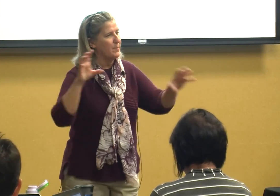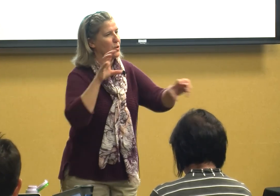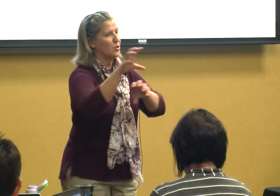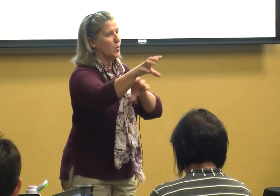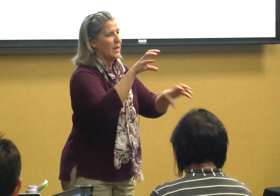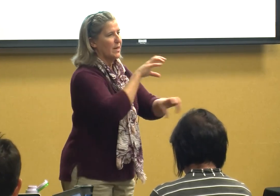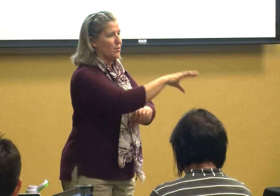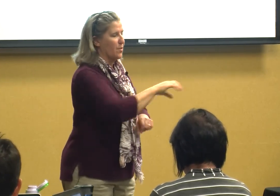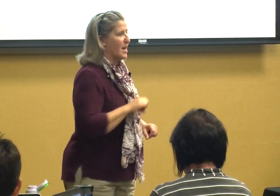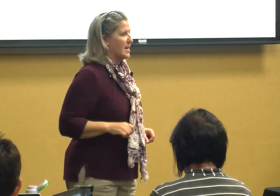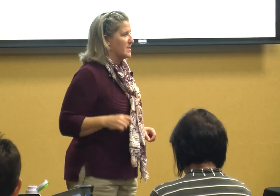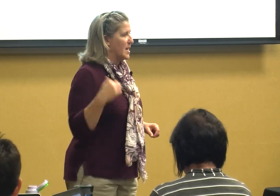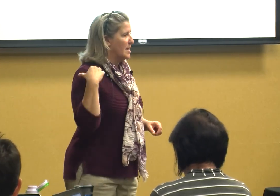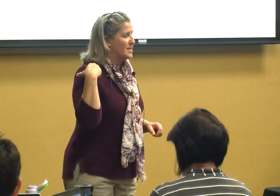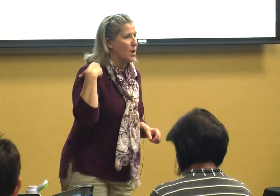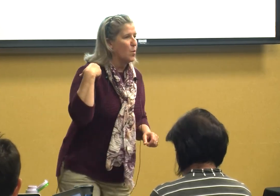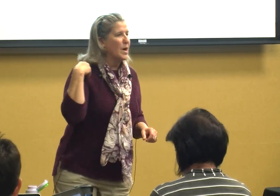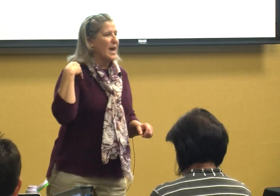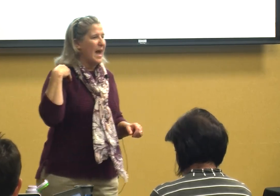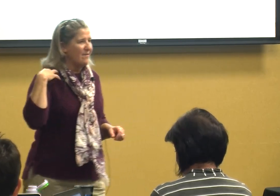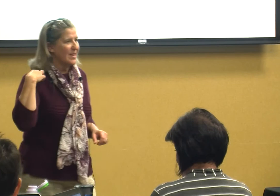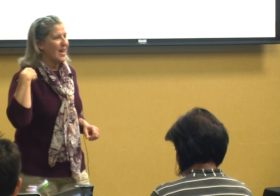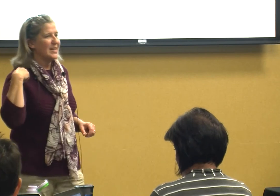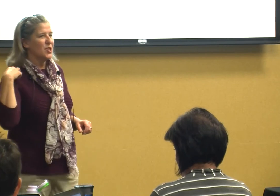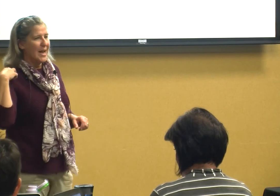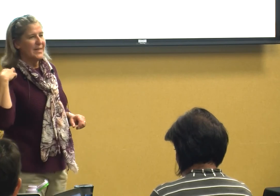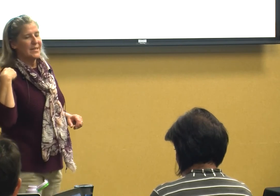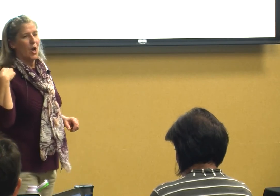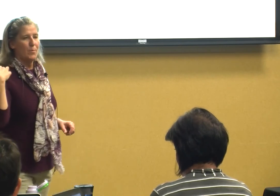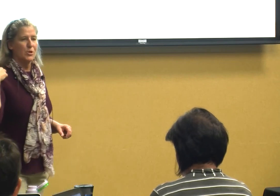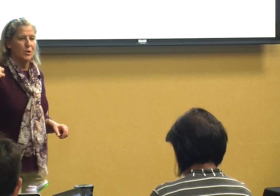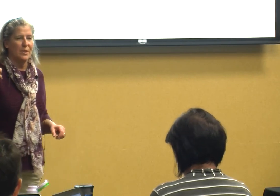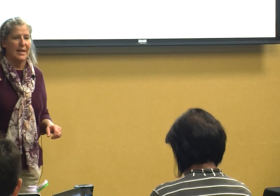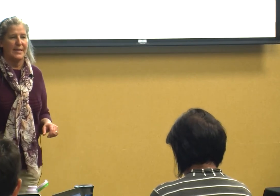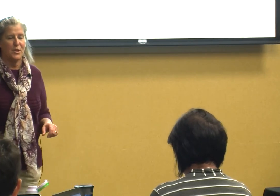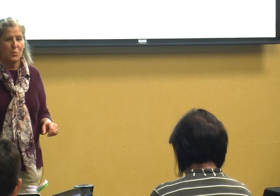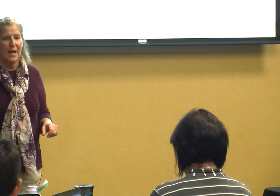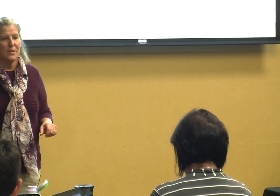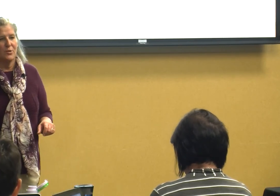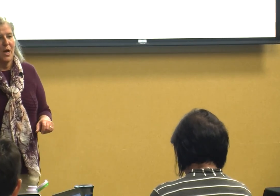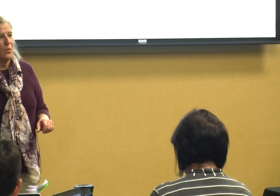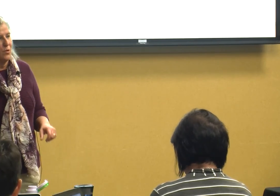are doing different things so having that chance and opportunity to get to know your